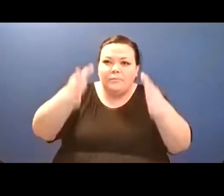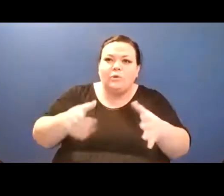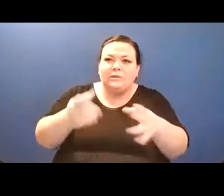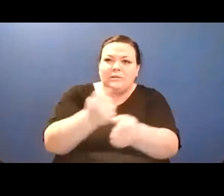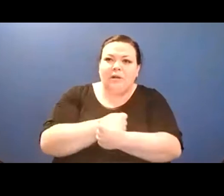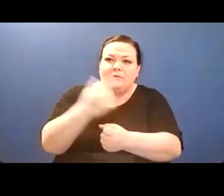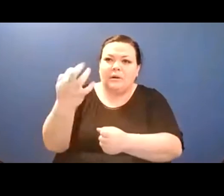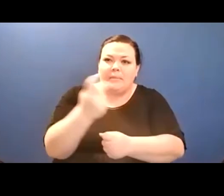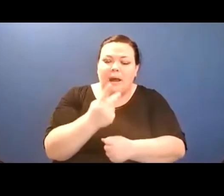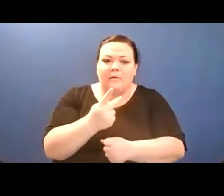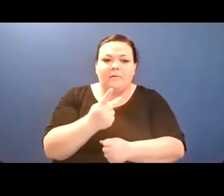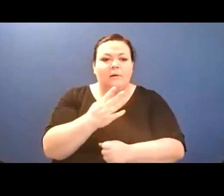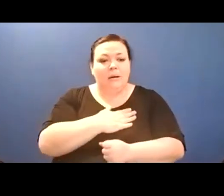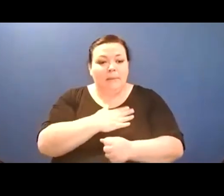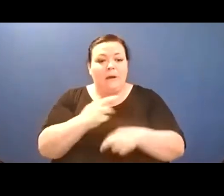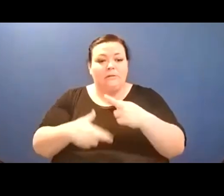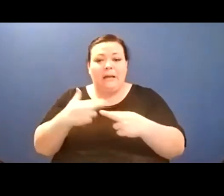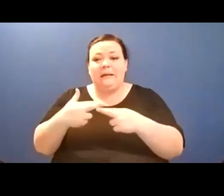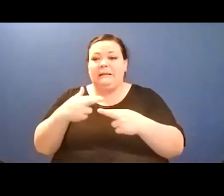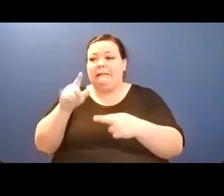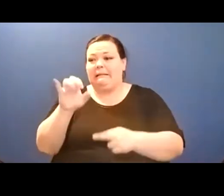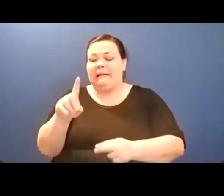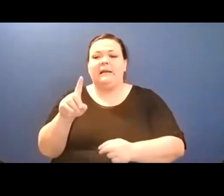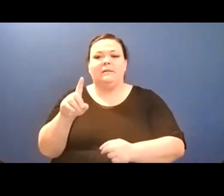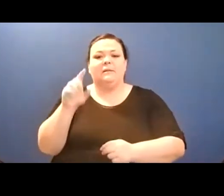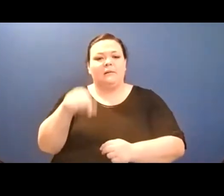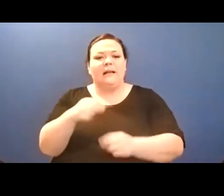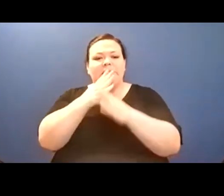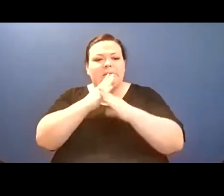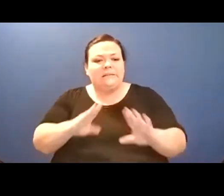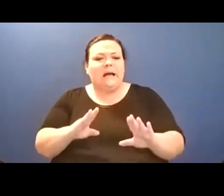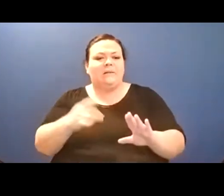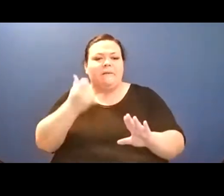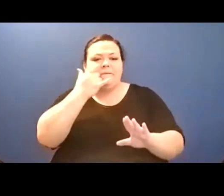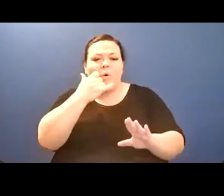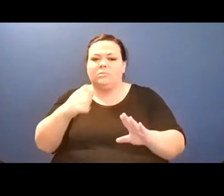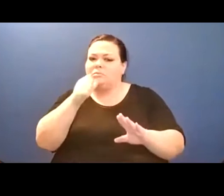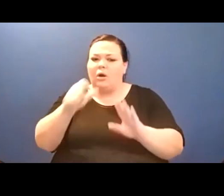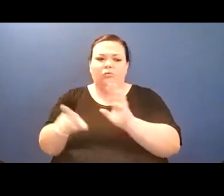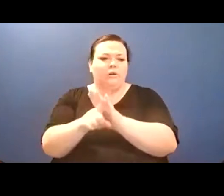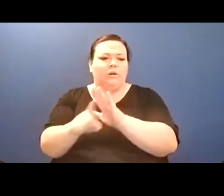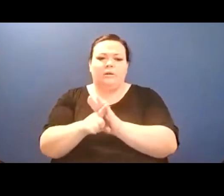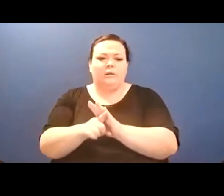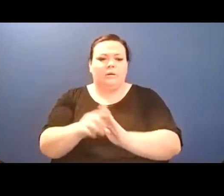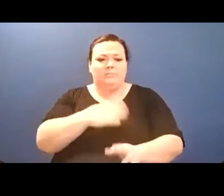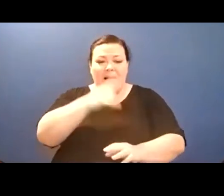someone will see the fear/ and instead of running will tell me WE are going home,/ that I am loved